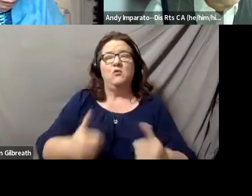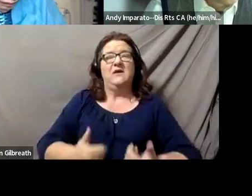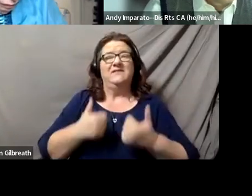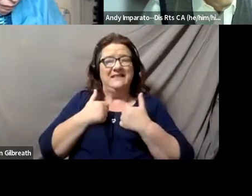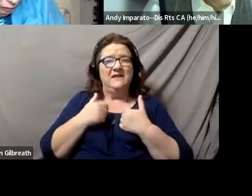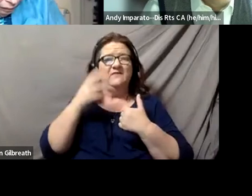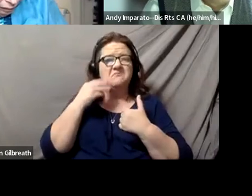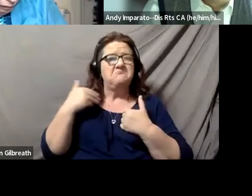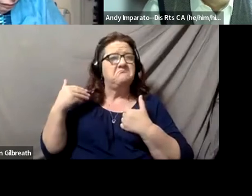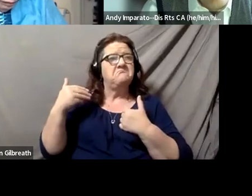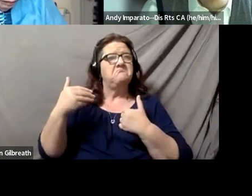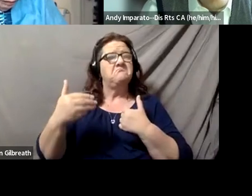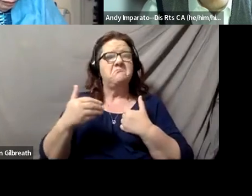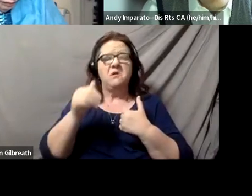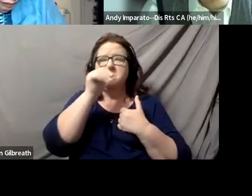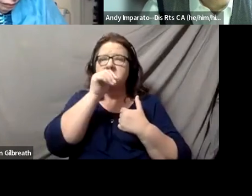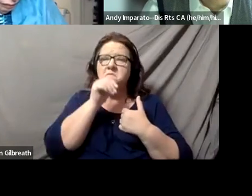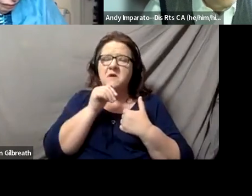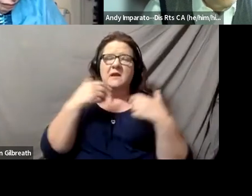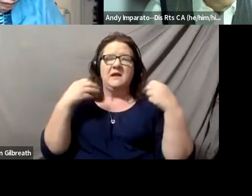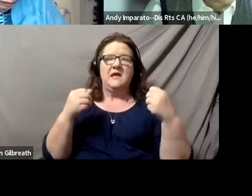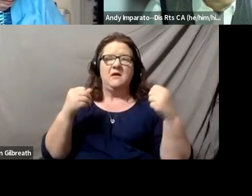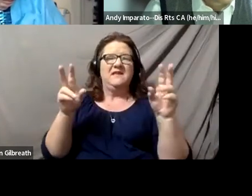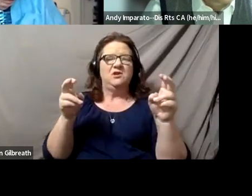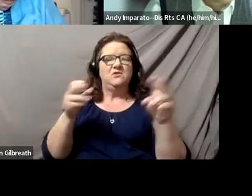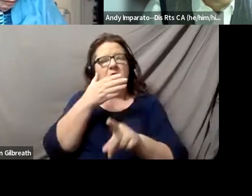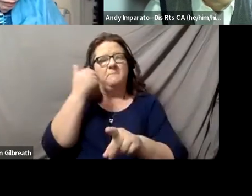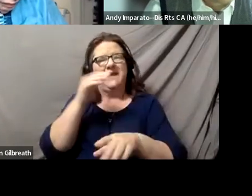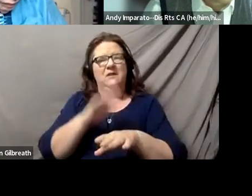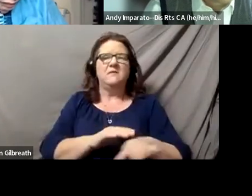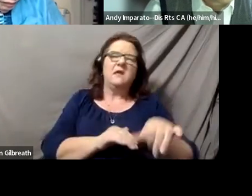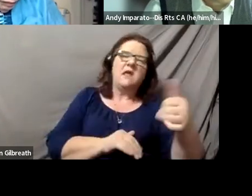are often better at that than people who don't. So if we can get the medical profession to